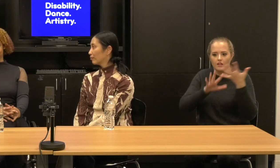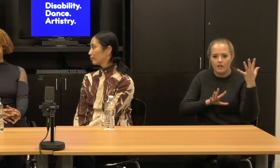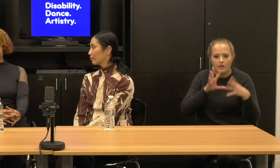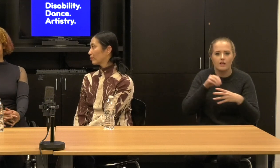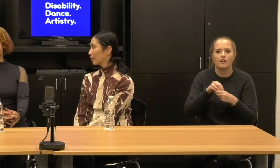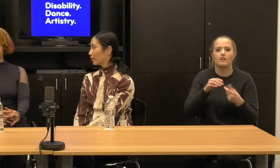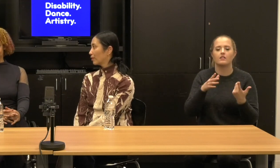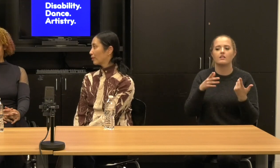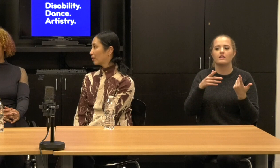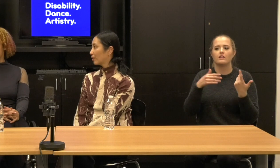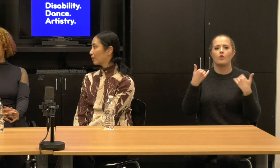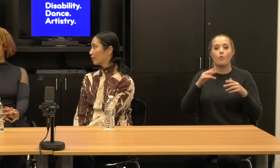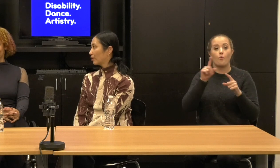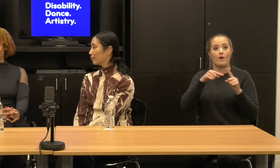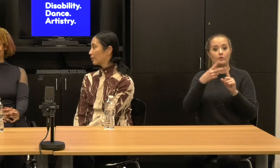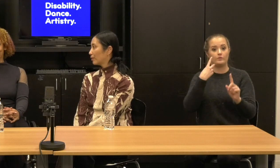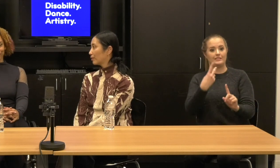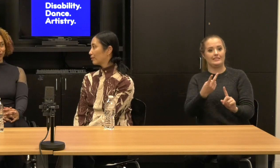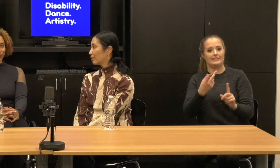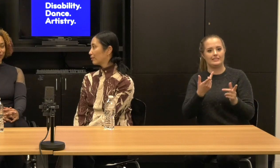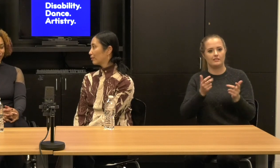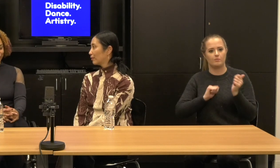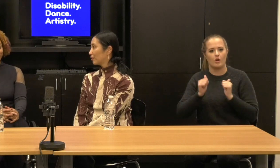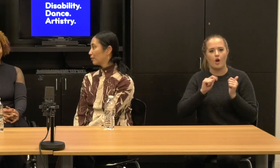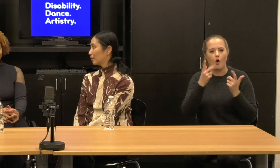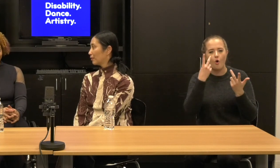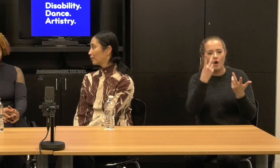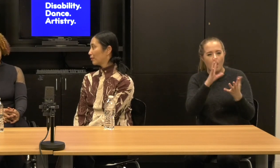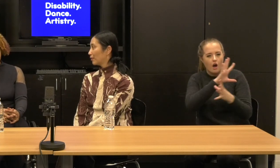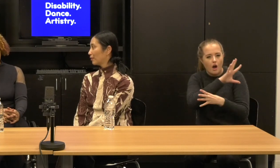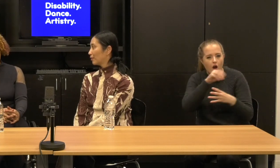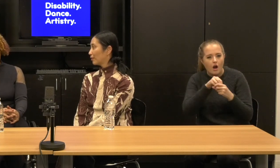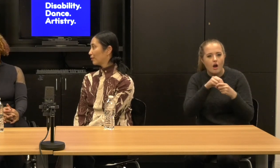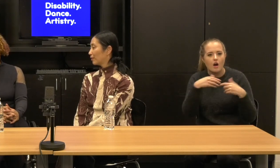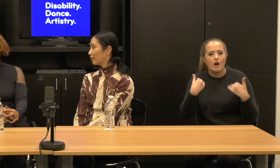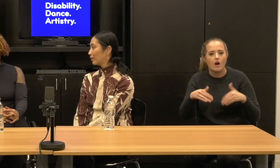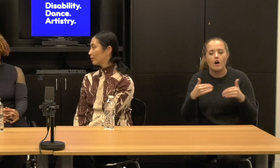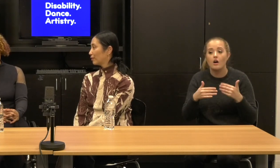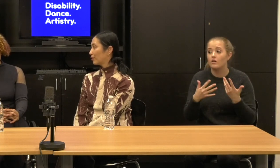in this production, you get it all there. so do you want to maybe want to comment on that?